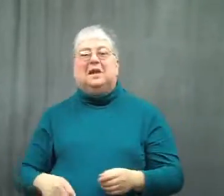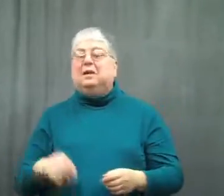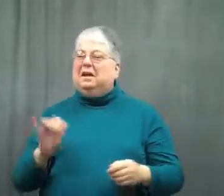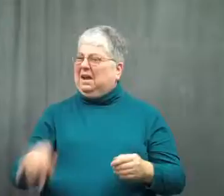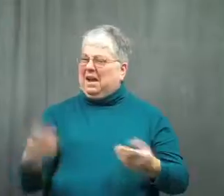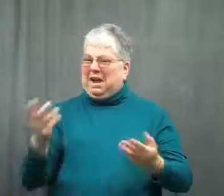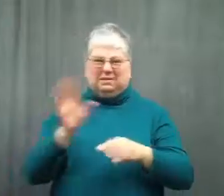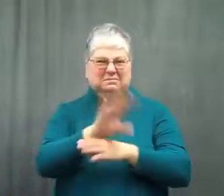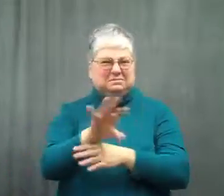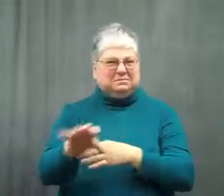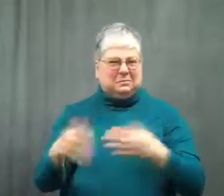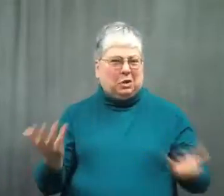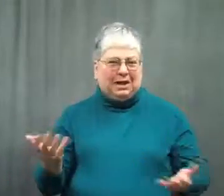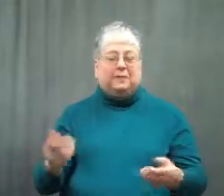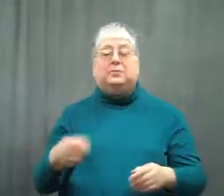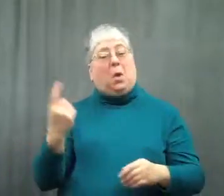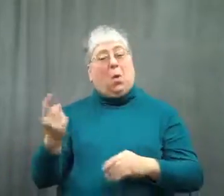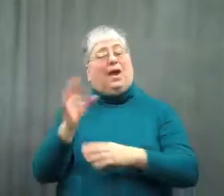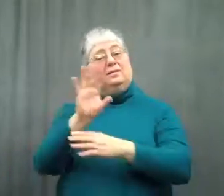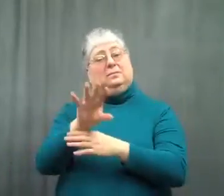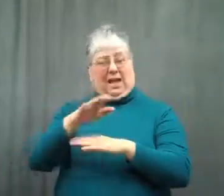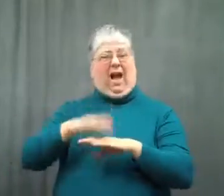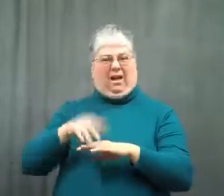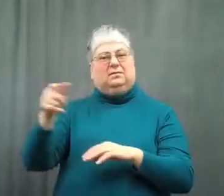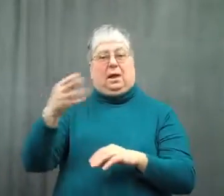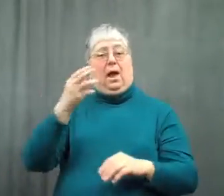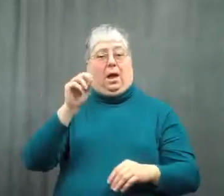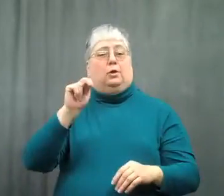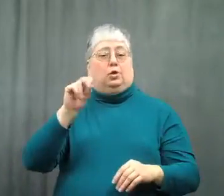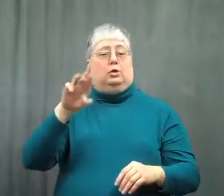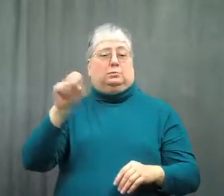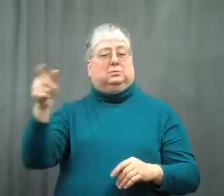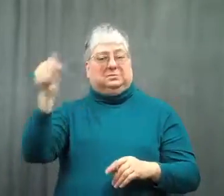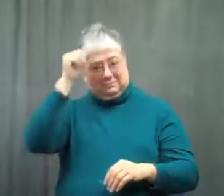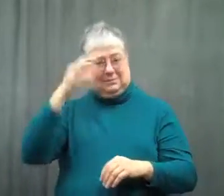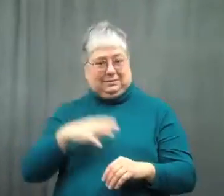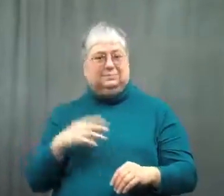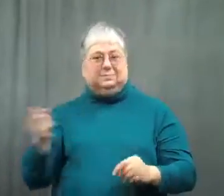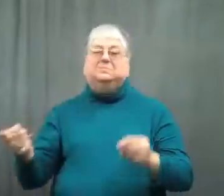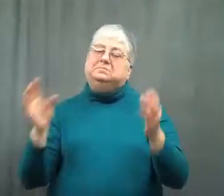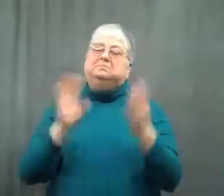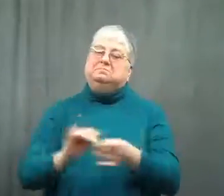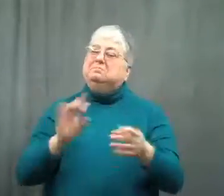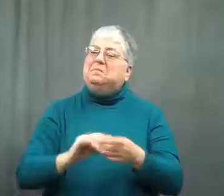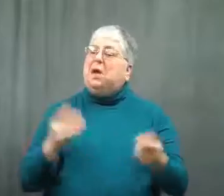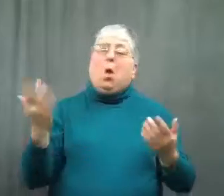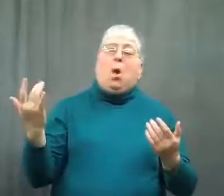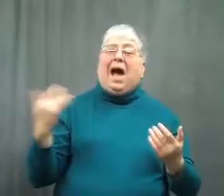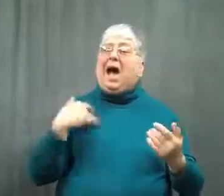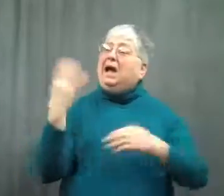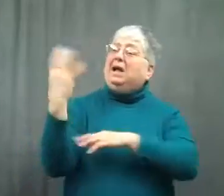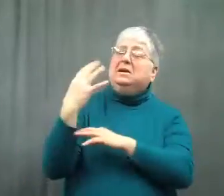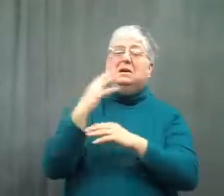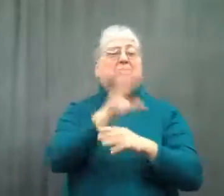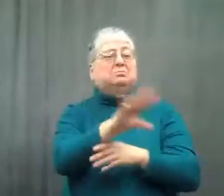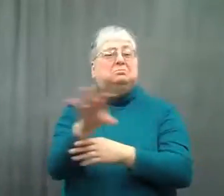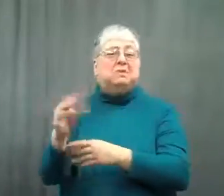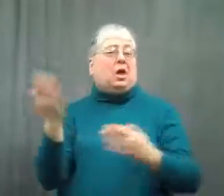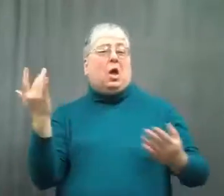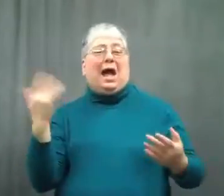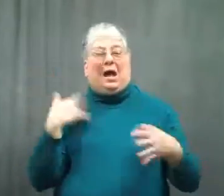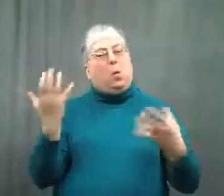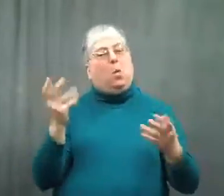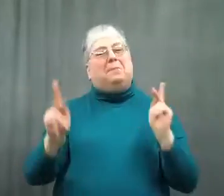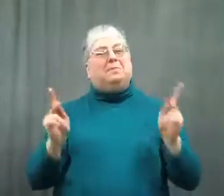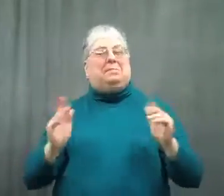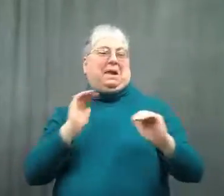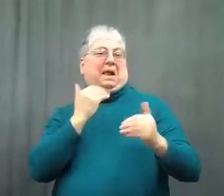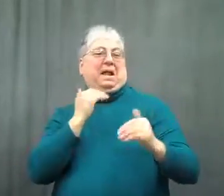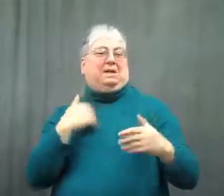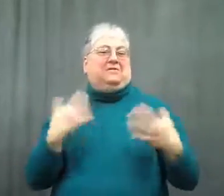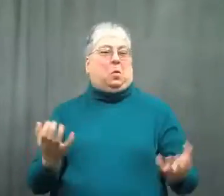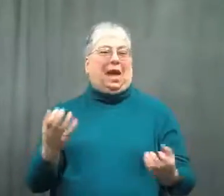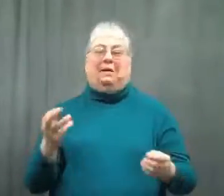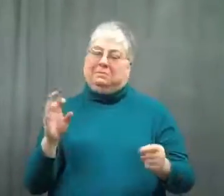One video showed Honors saying he wanted to make people laugh.